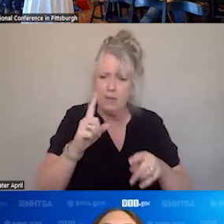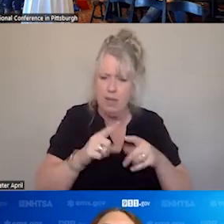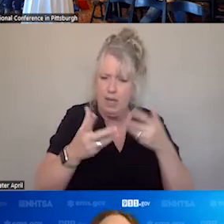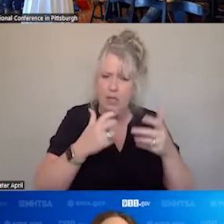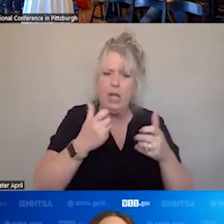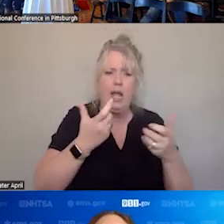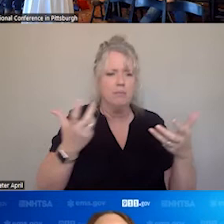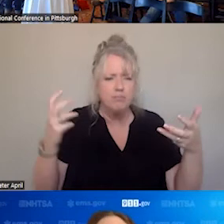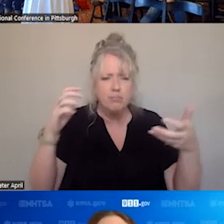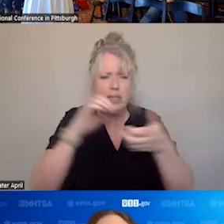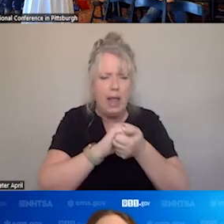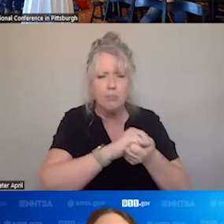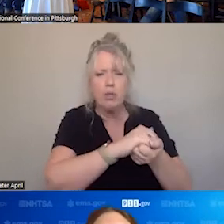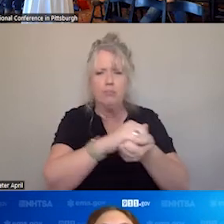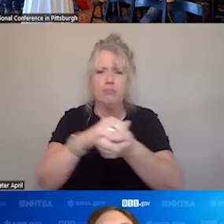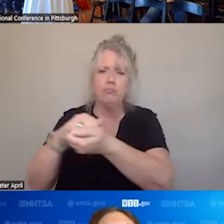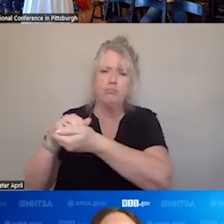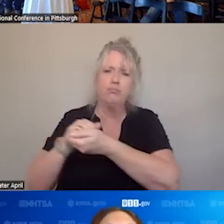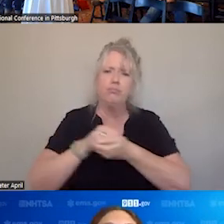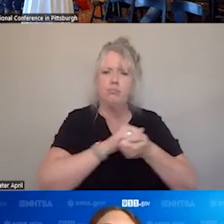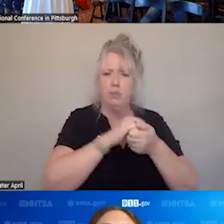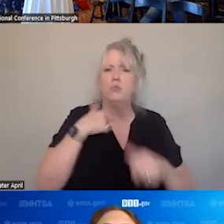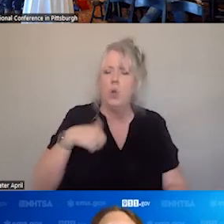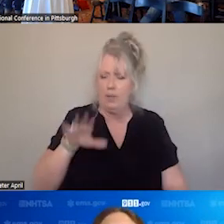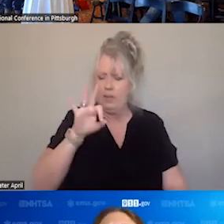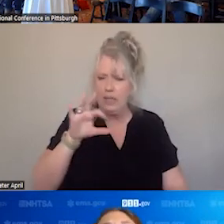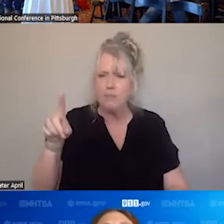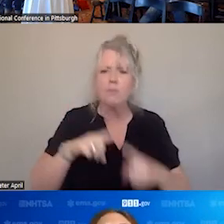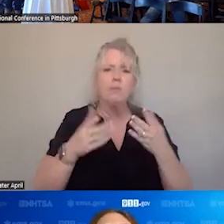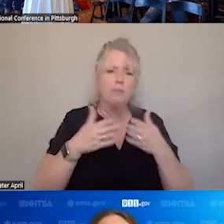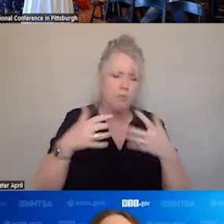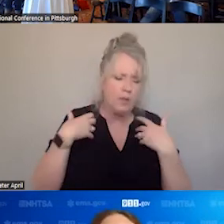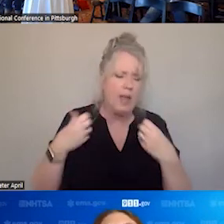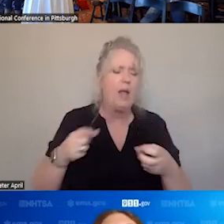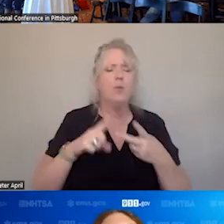ACROSS THE SPECTRUM, 911, PUBLIC HEALTH, HEALTH CARE, EVENTUALLY WE NEED TO HAVE